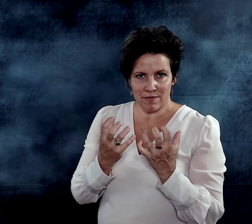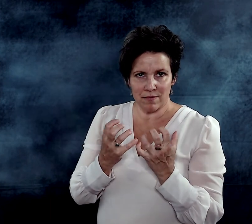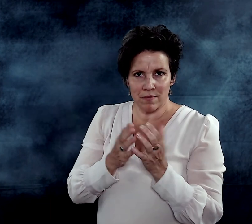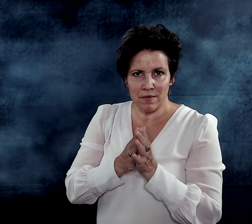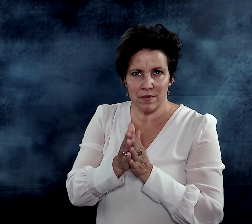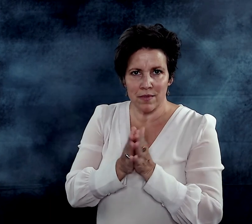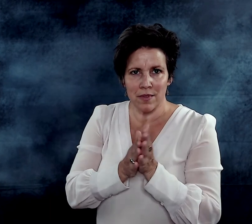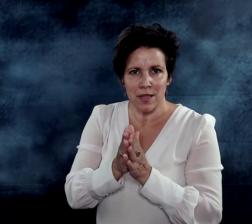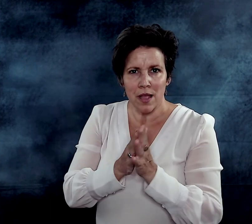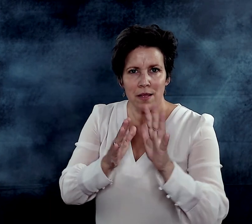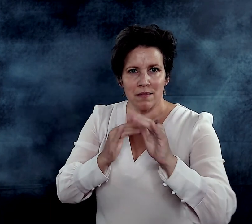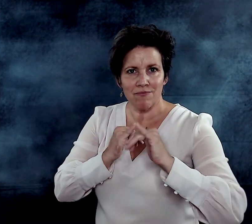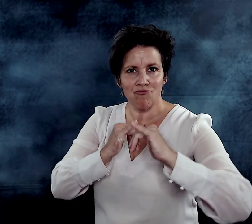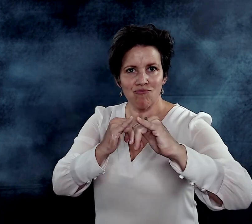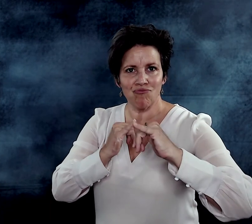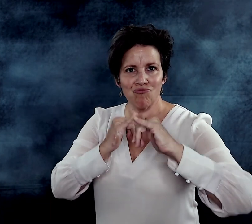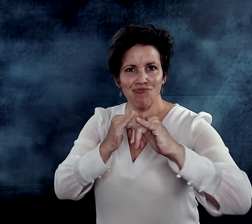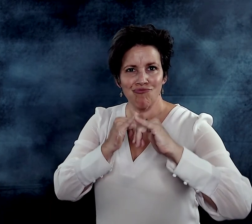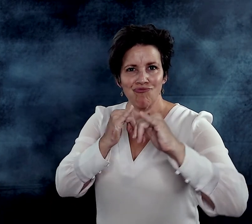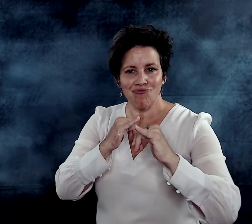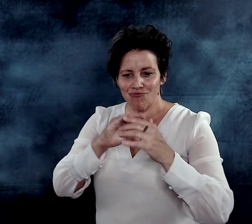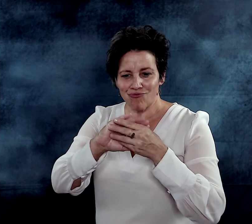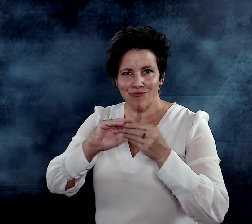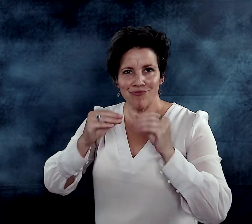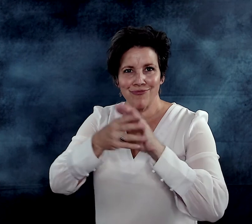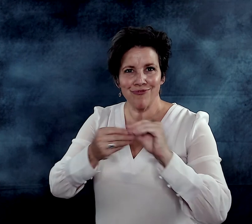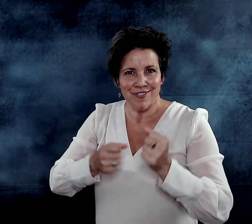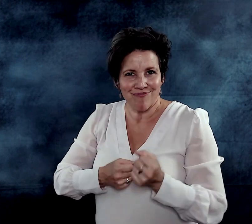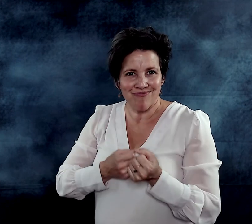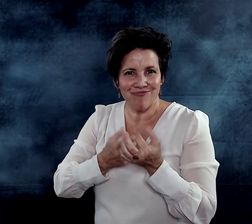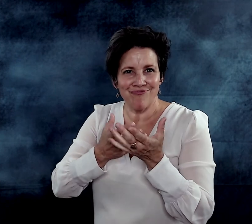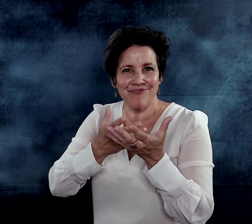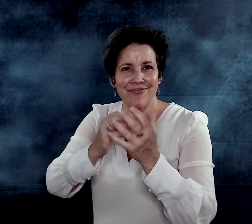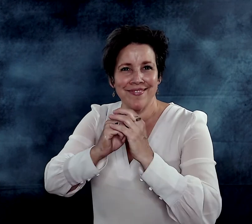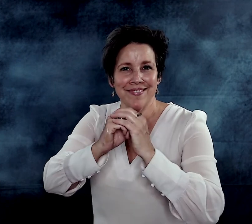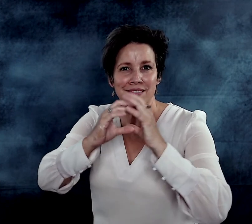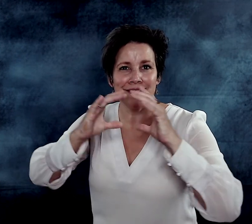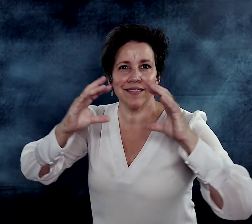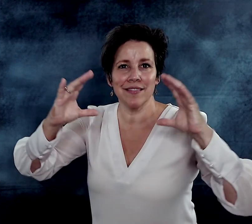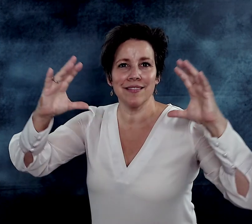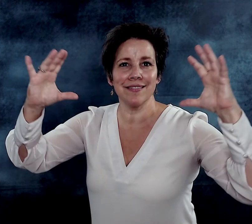a child is motivated to read, to retell his/her story. Creating his/her whole language expression.